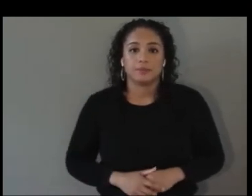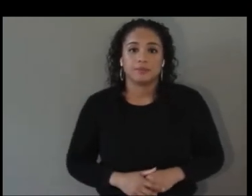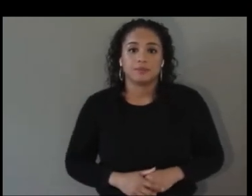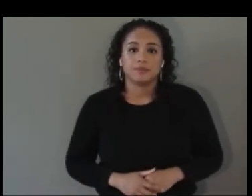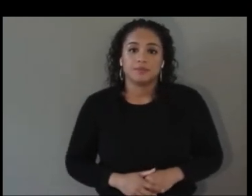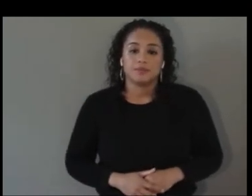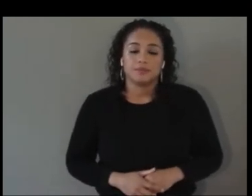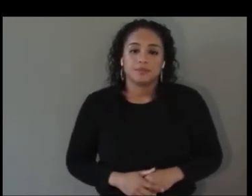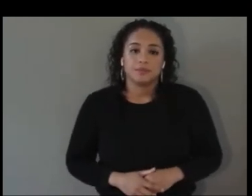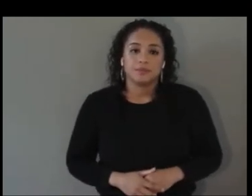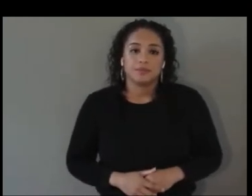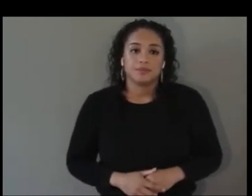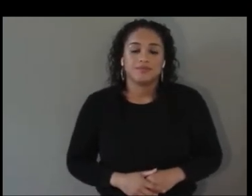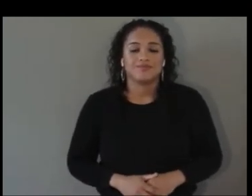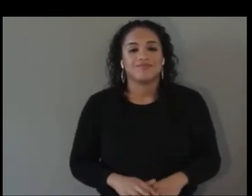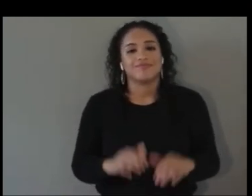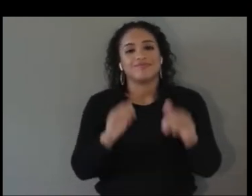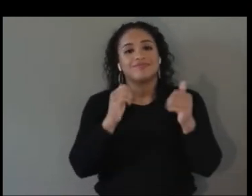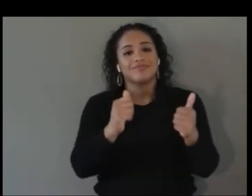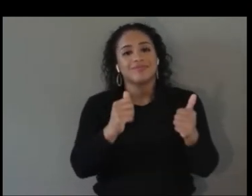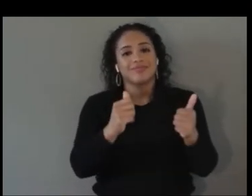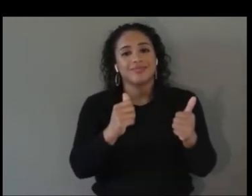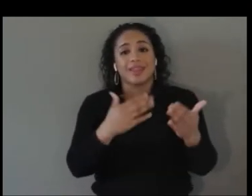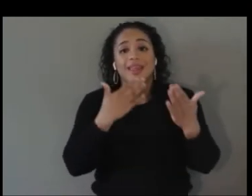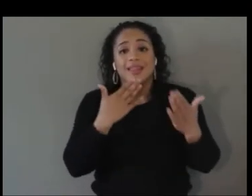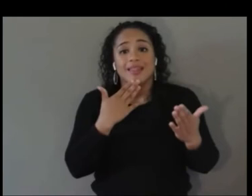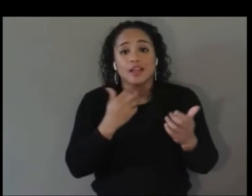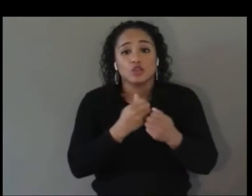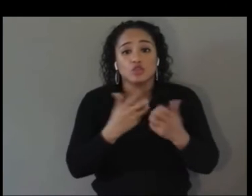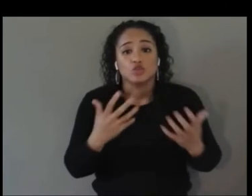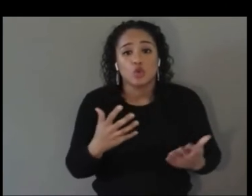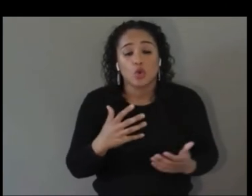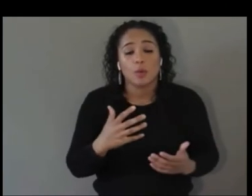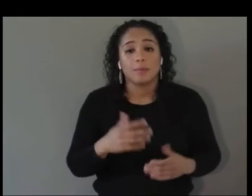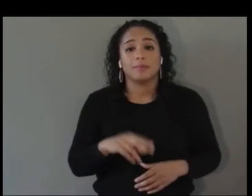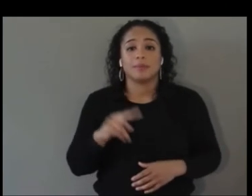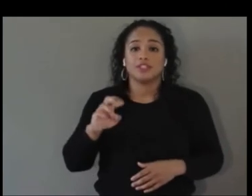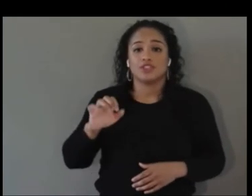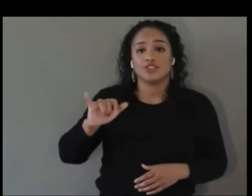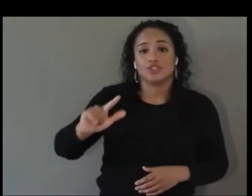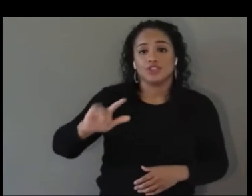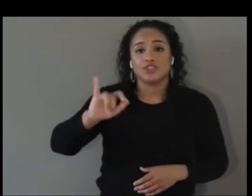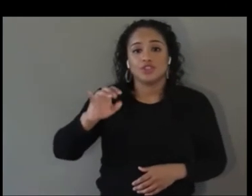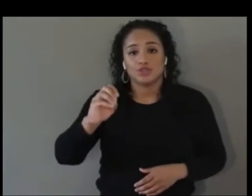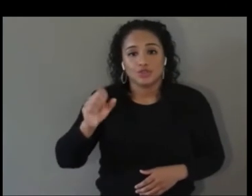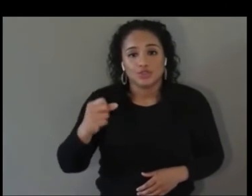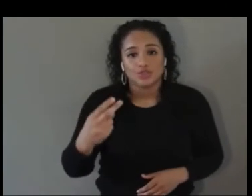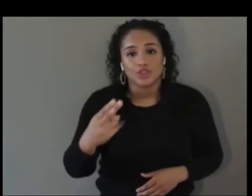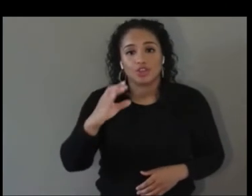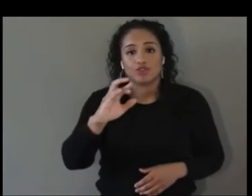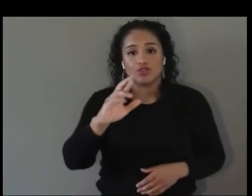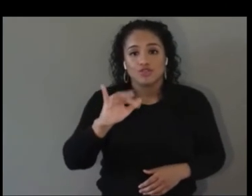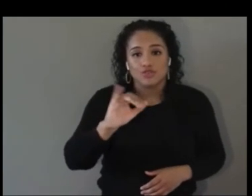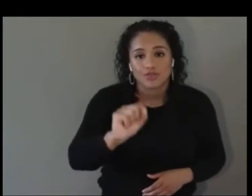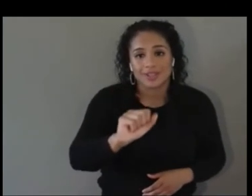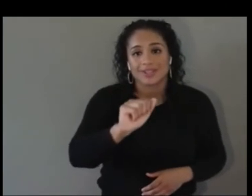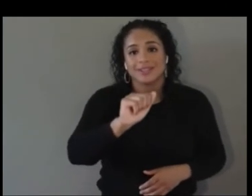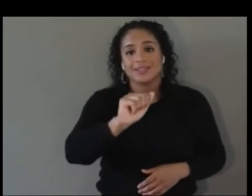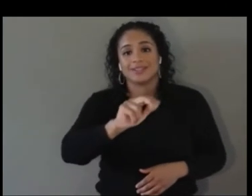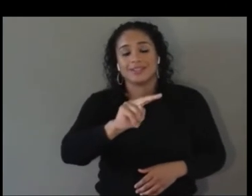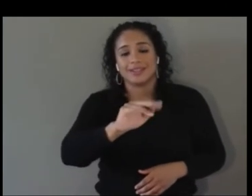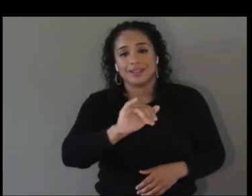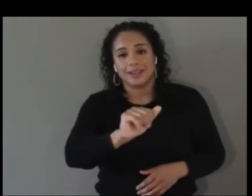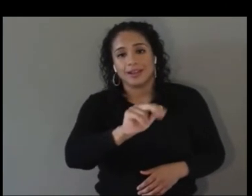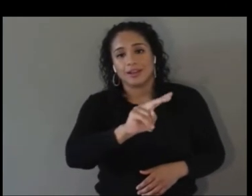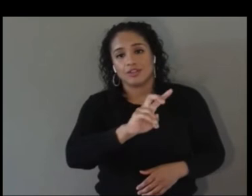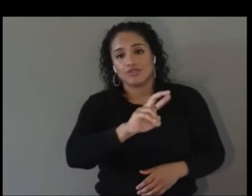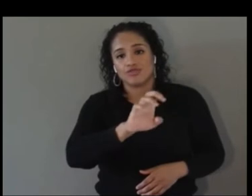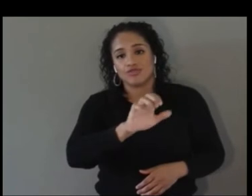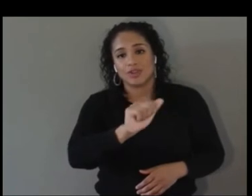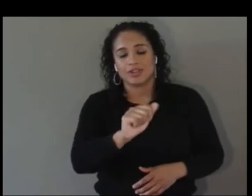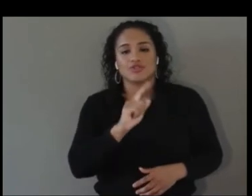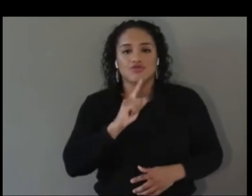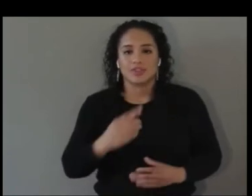Great. Thank you so much, Neil, Josh, Nina, Christopher and Andreas for that fantastic discussion. It was really so inspiring to learn from all of you. For